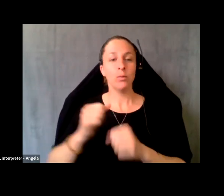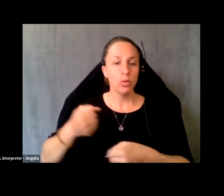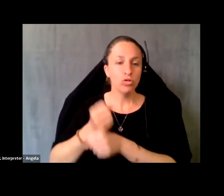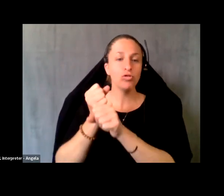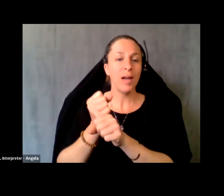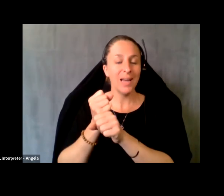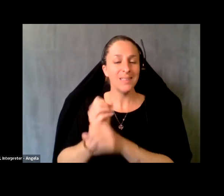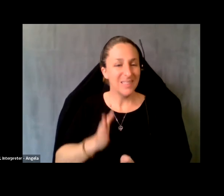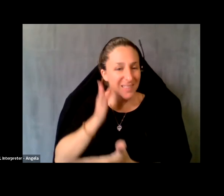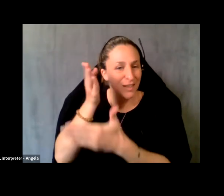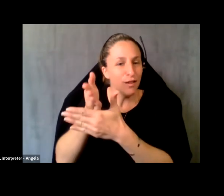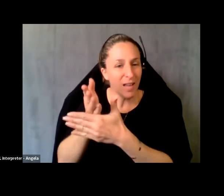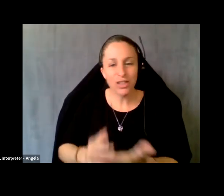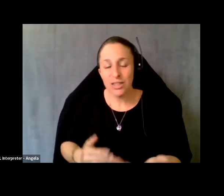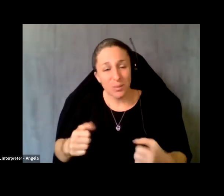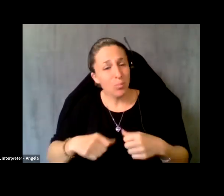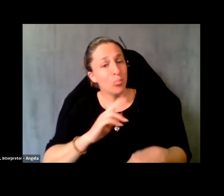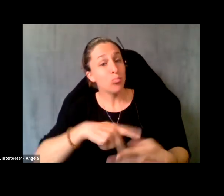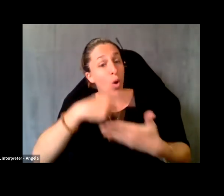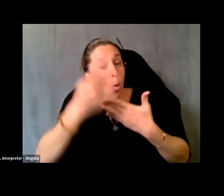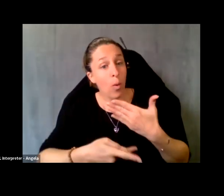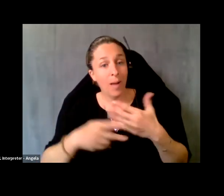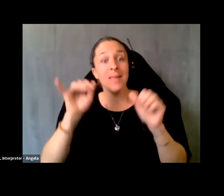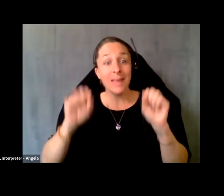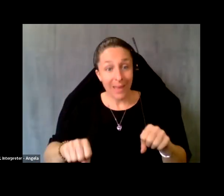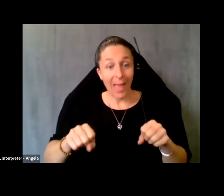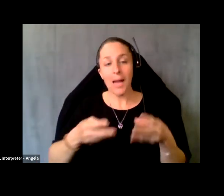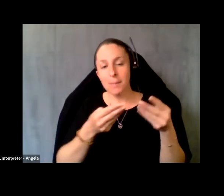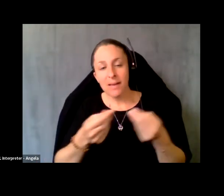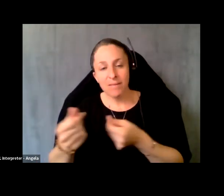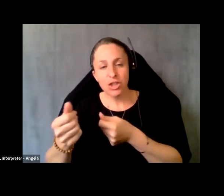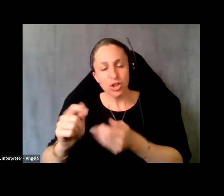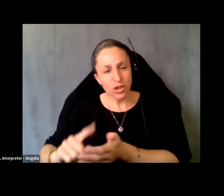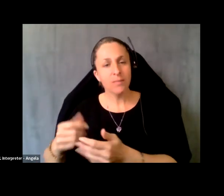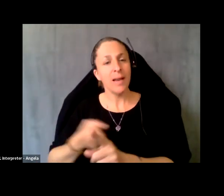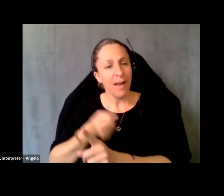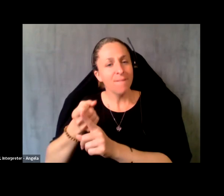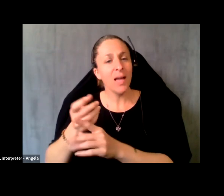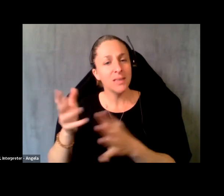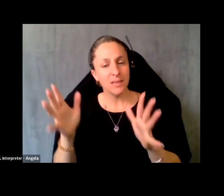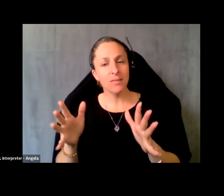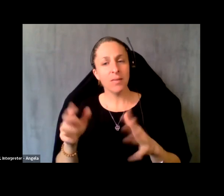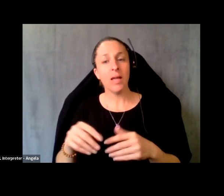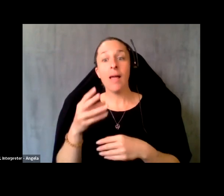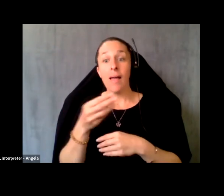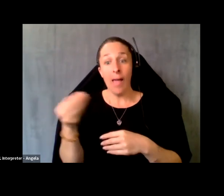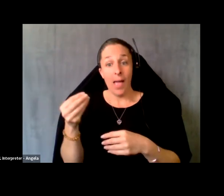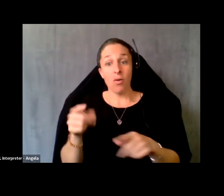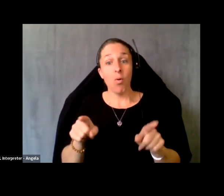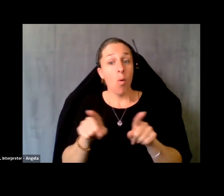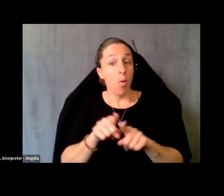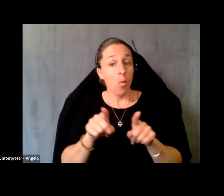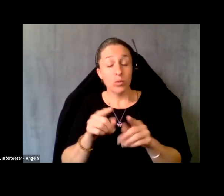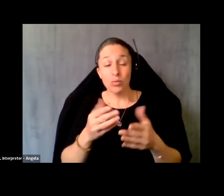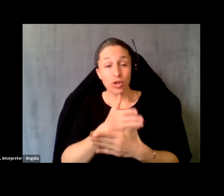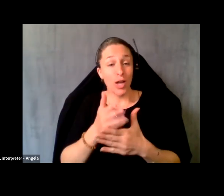interventions, programs that can be efficient and effective and share that with all kinds